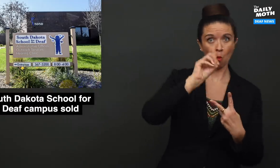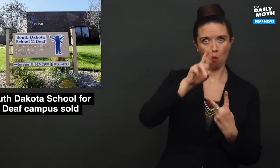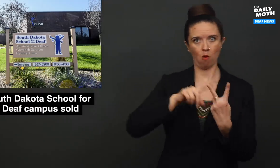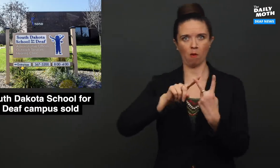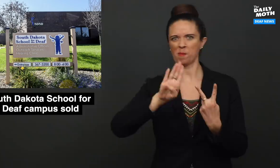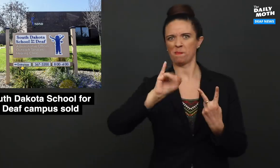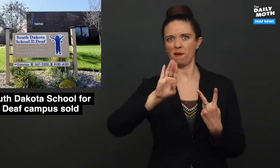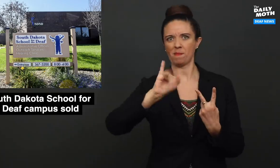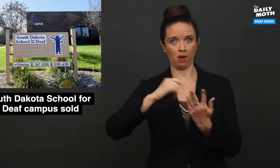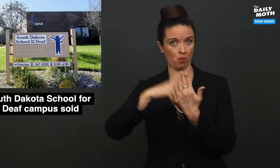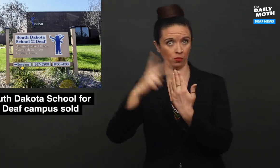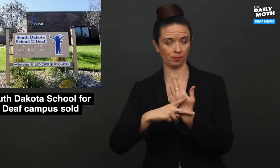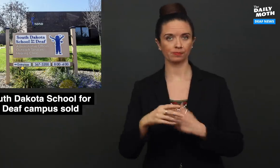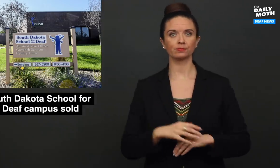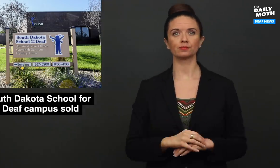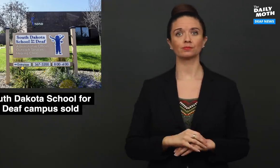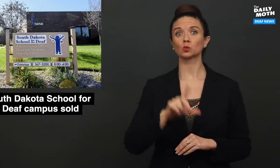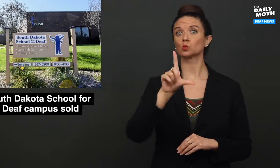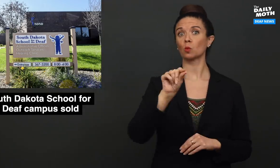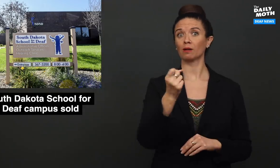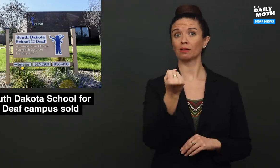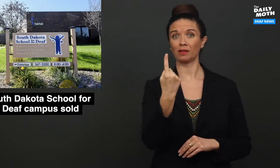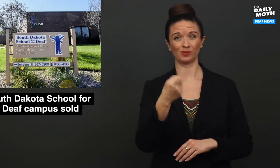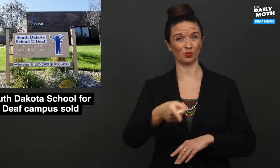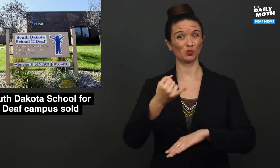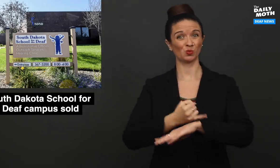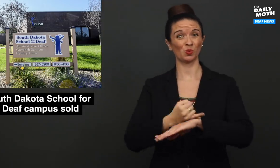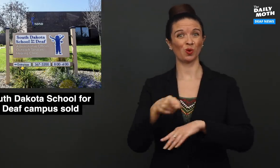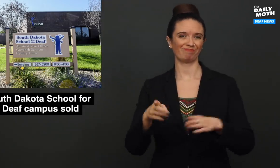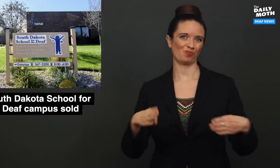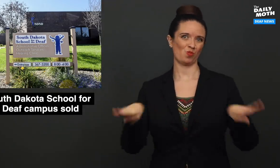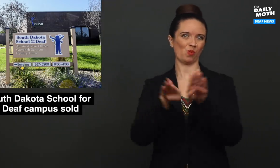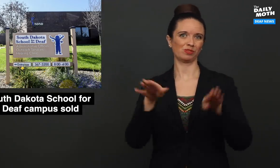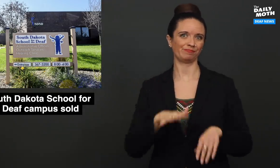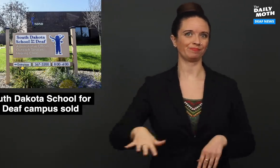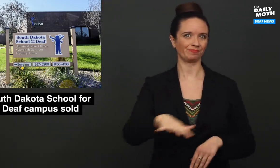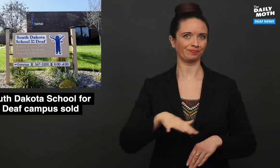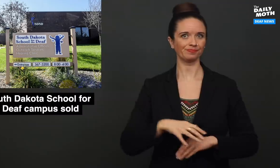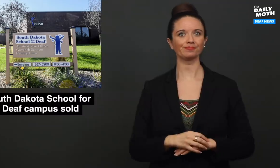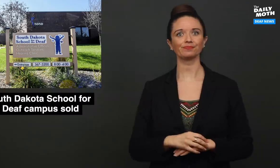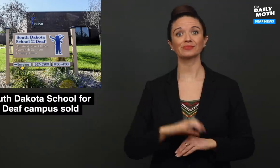or a bilingual program. In 2011, the school closed its campus.